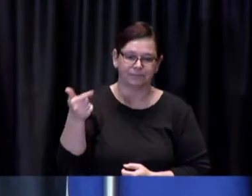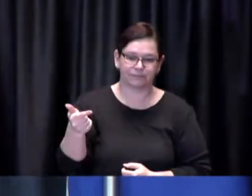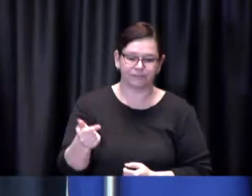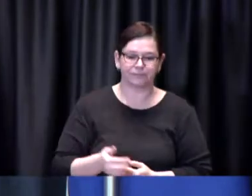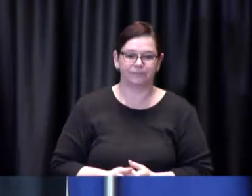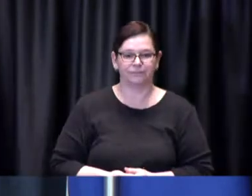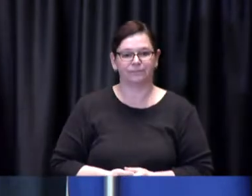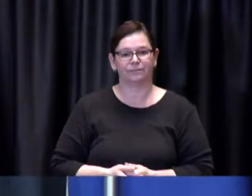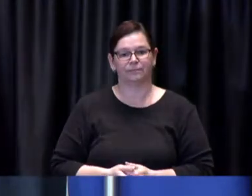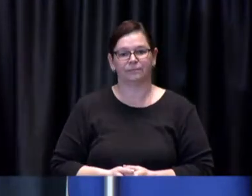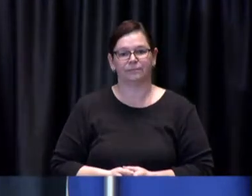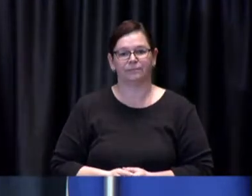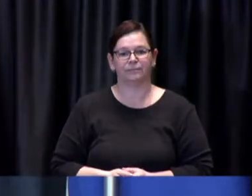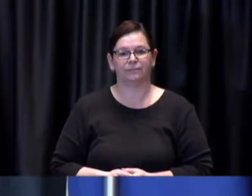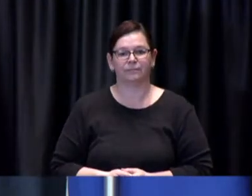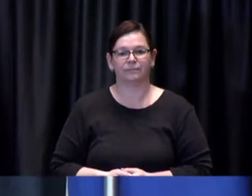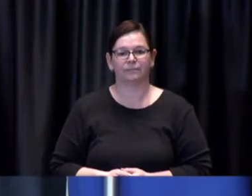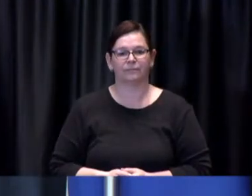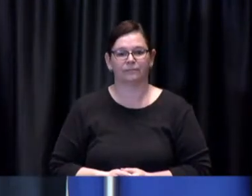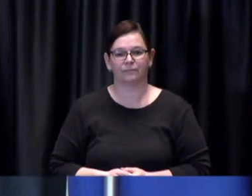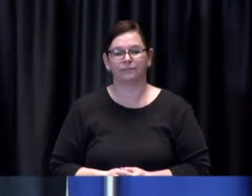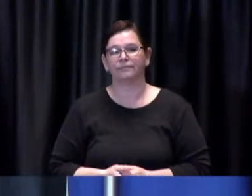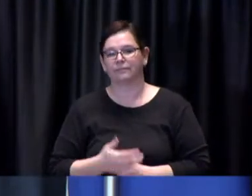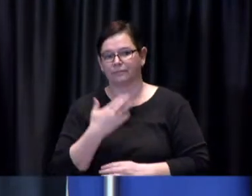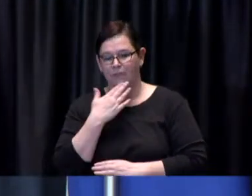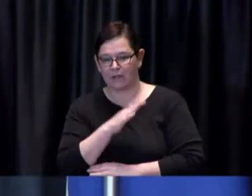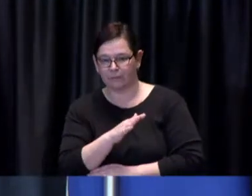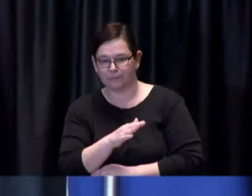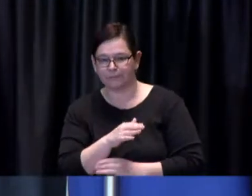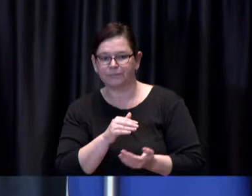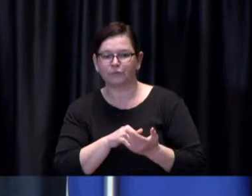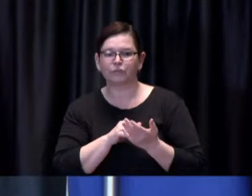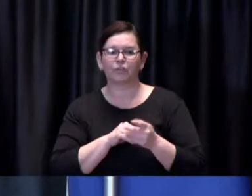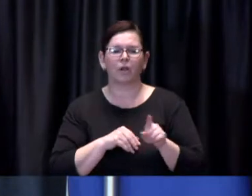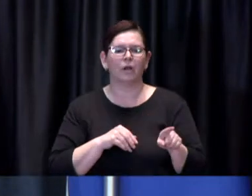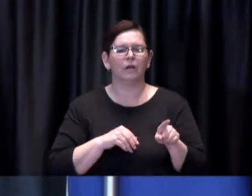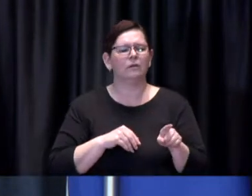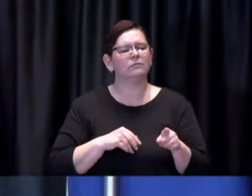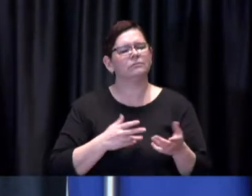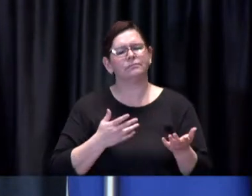Dave: Good afternoon. Dr. de Villa can I get your reaction to the National Advisory Committee on